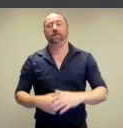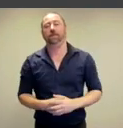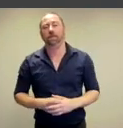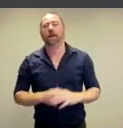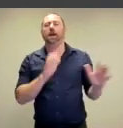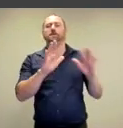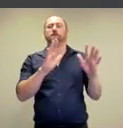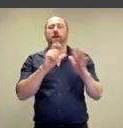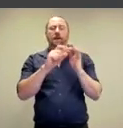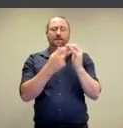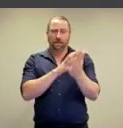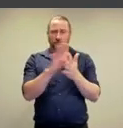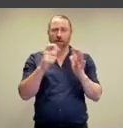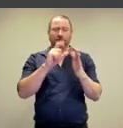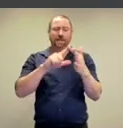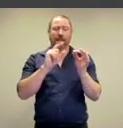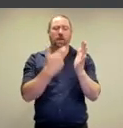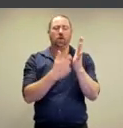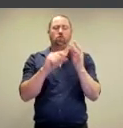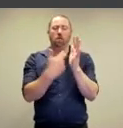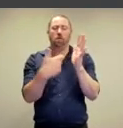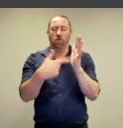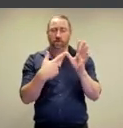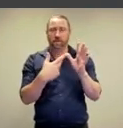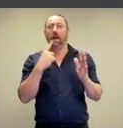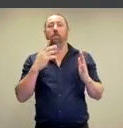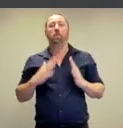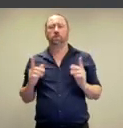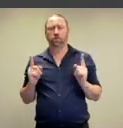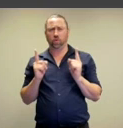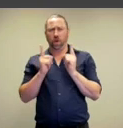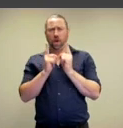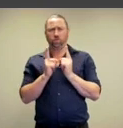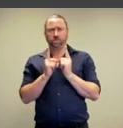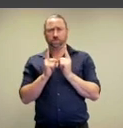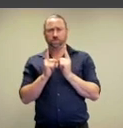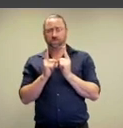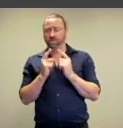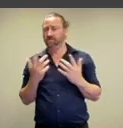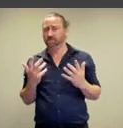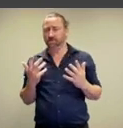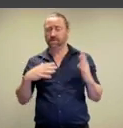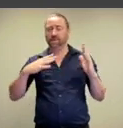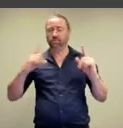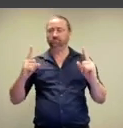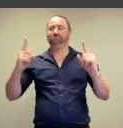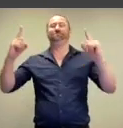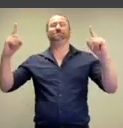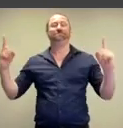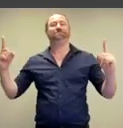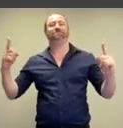but it's also like Deborah de Robertis. Their bodies are too close, we're not